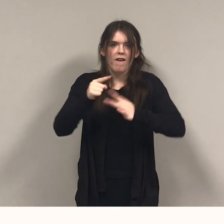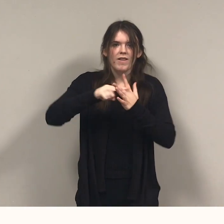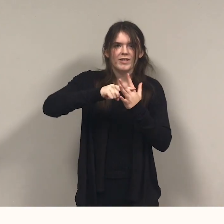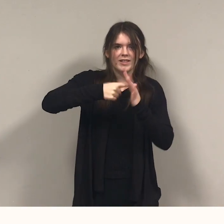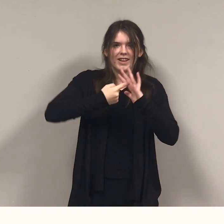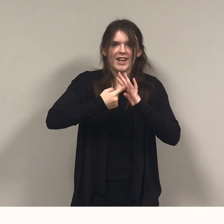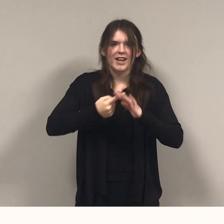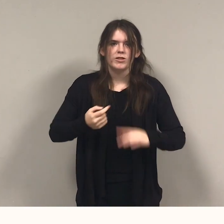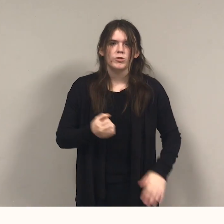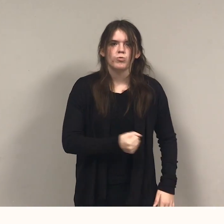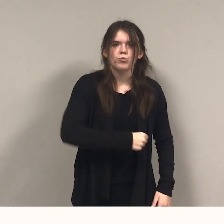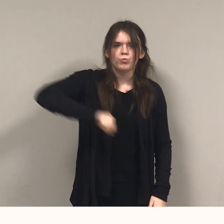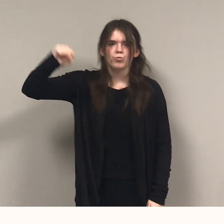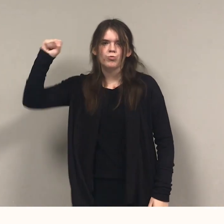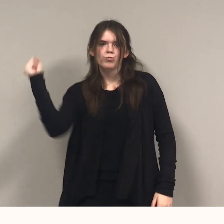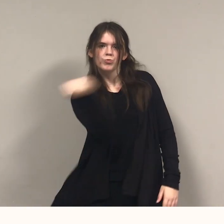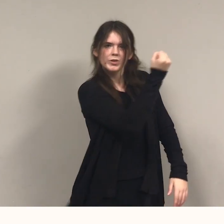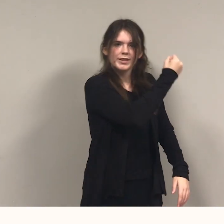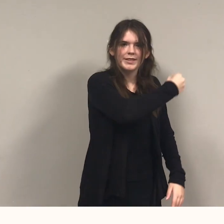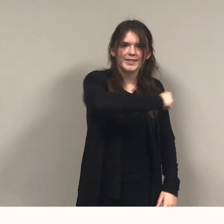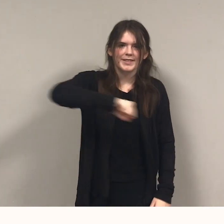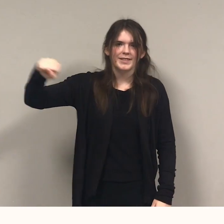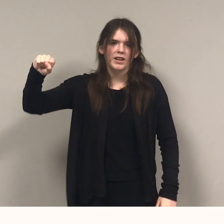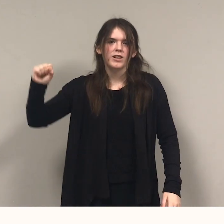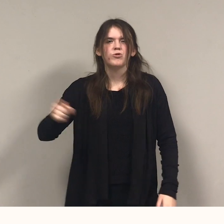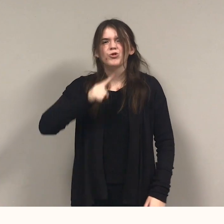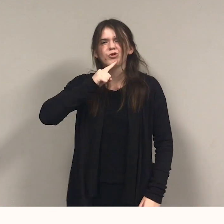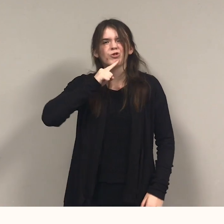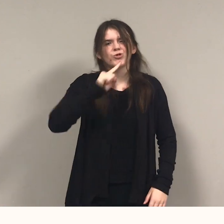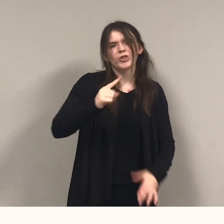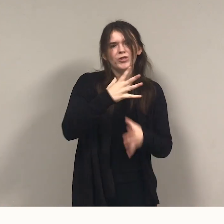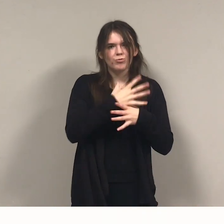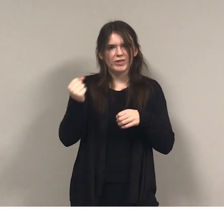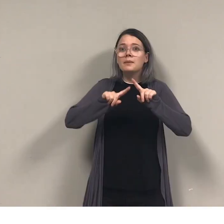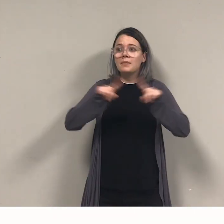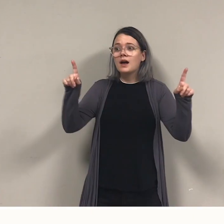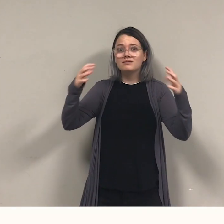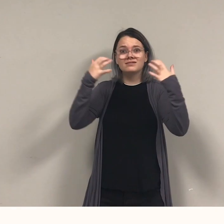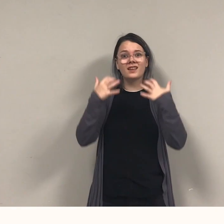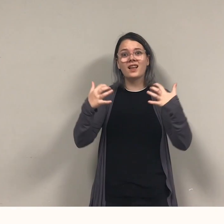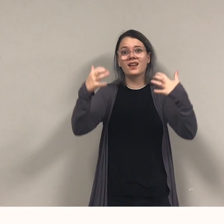She swings her sword, is sure she'll win. but - whispers ripple through the crowd,